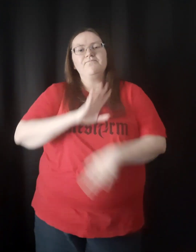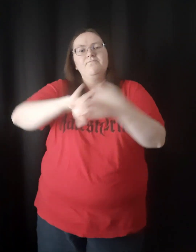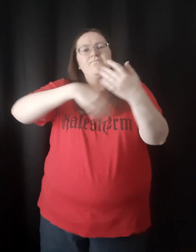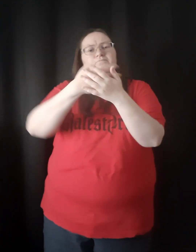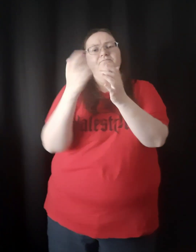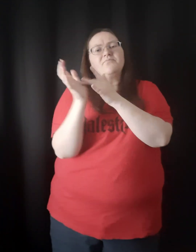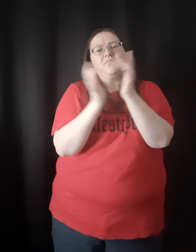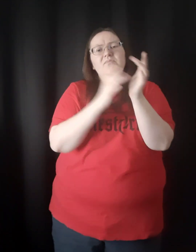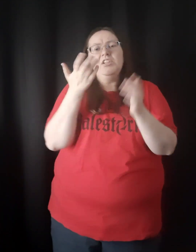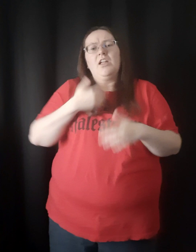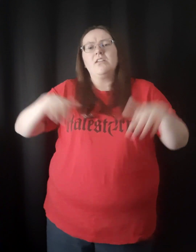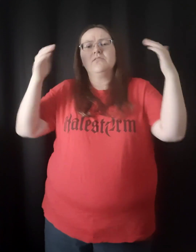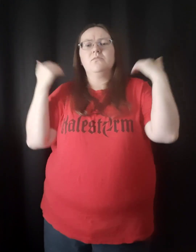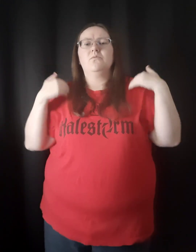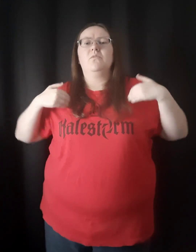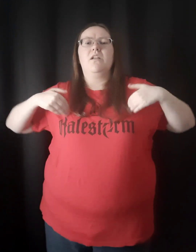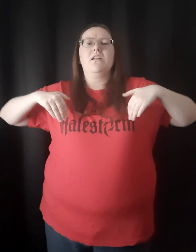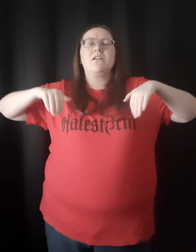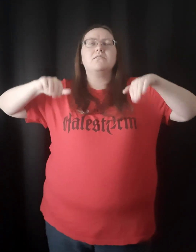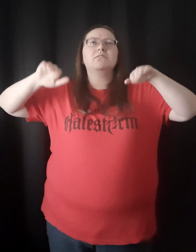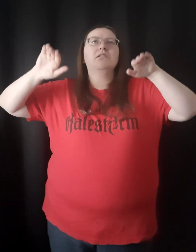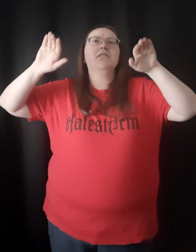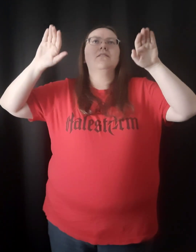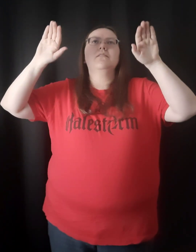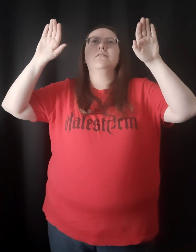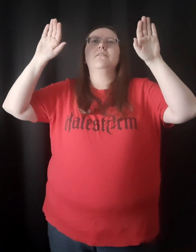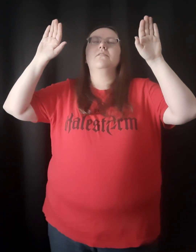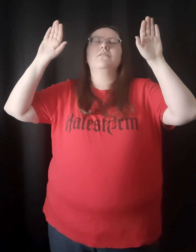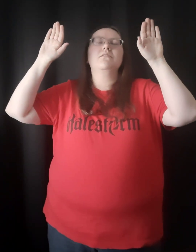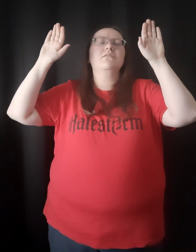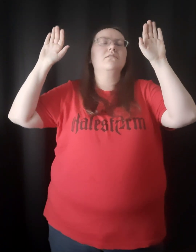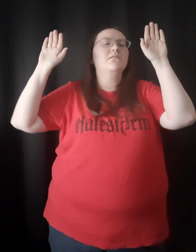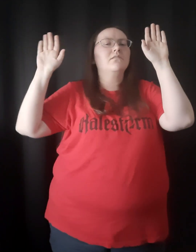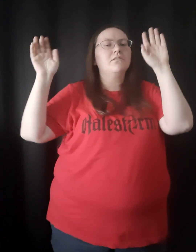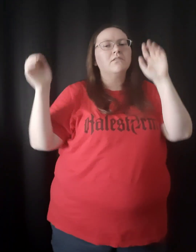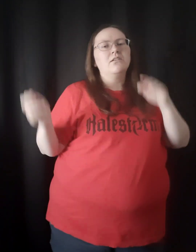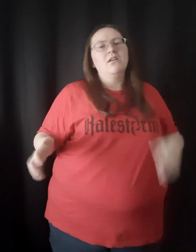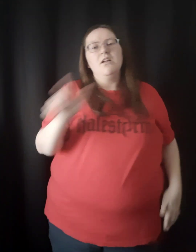All to Jesus I surrender